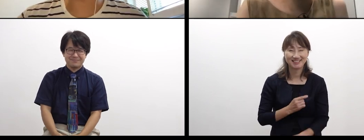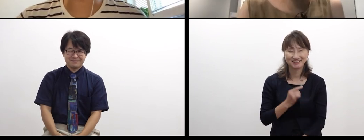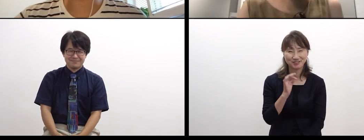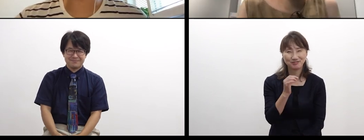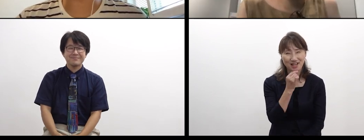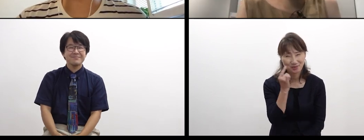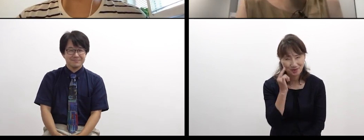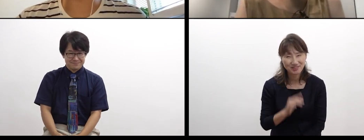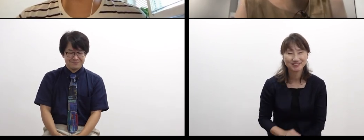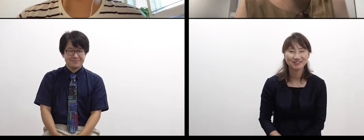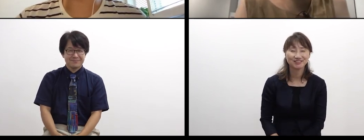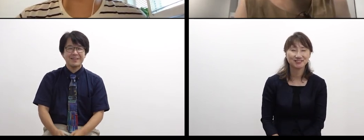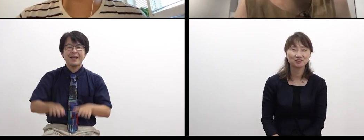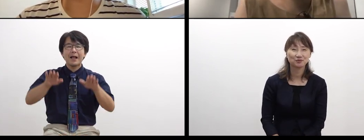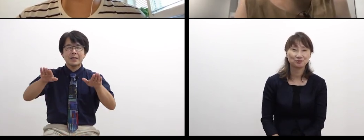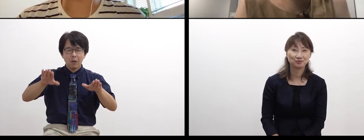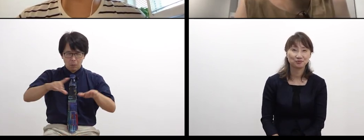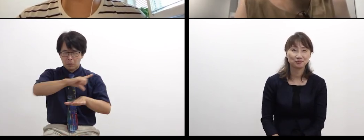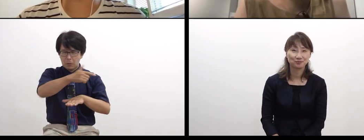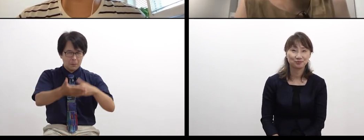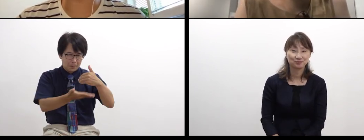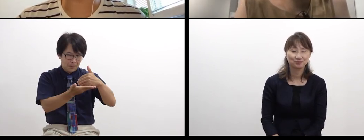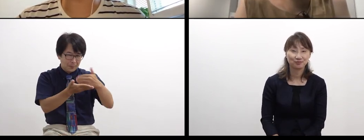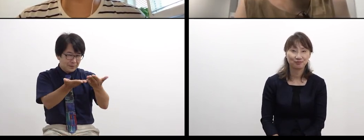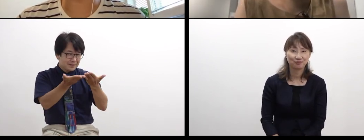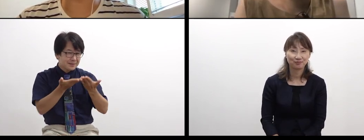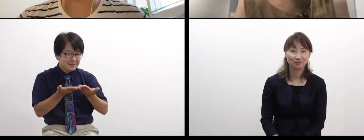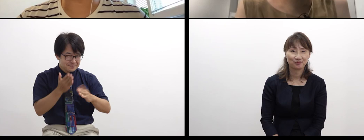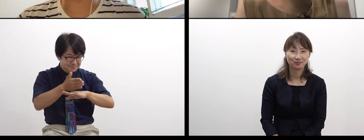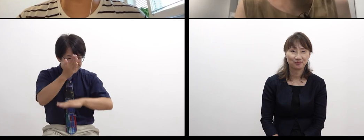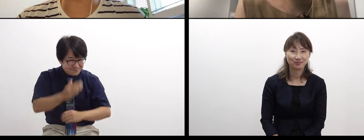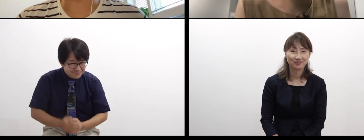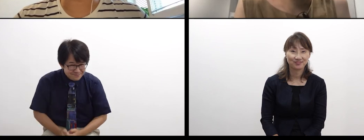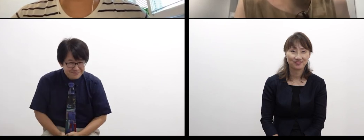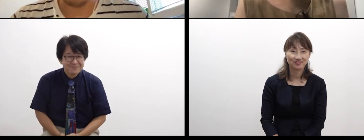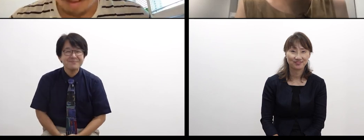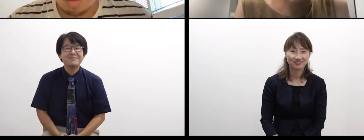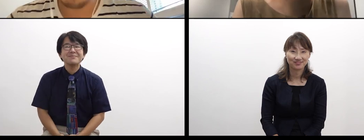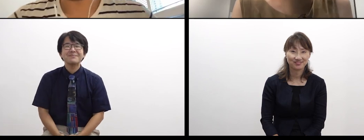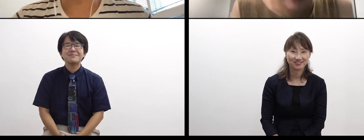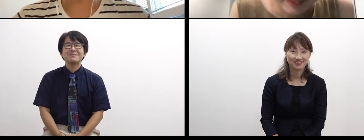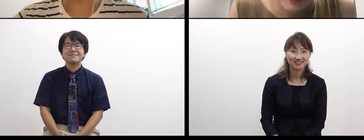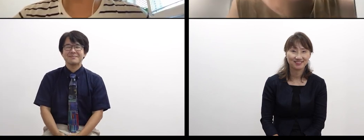Thank you for your talk today. See you.